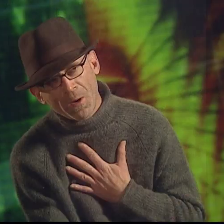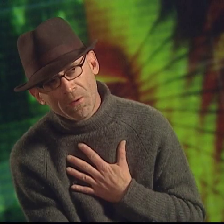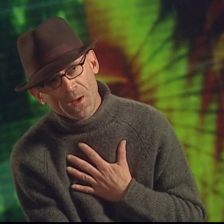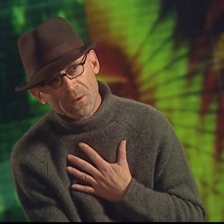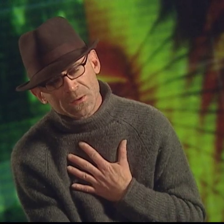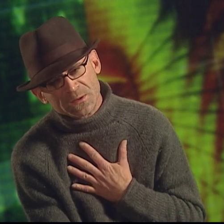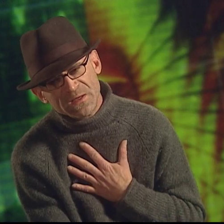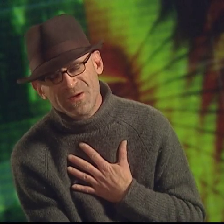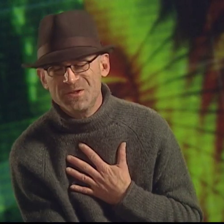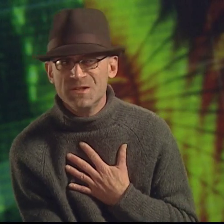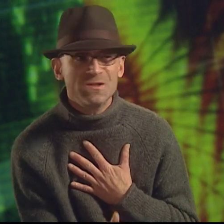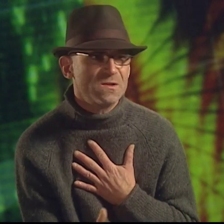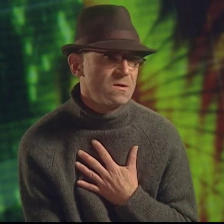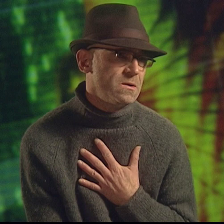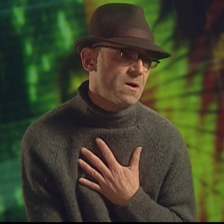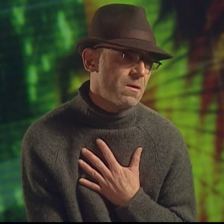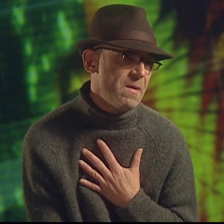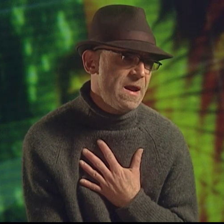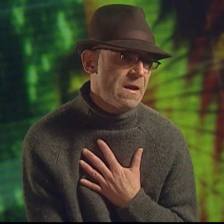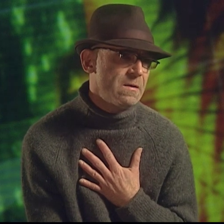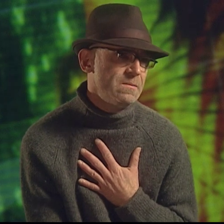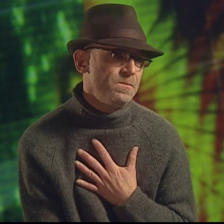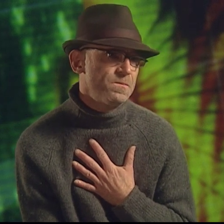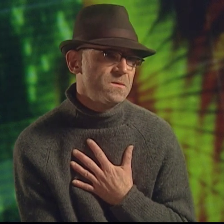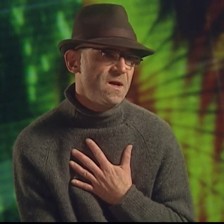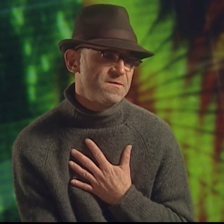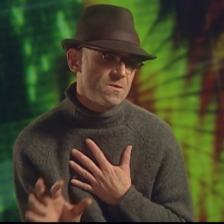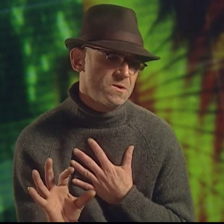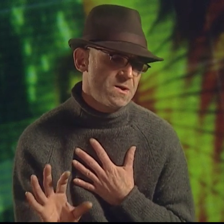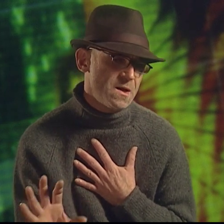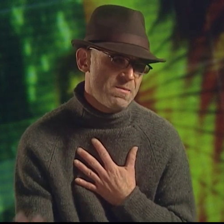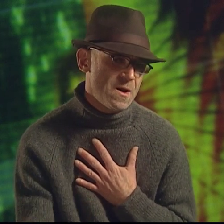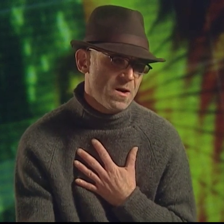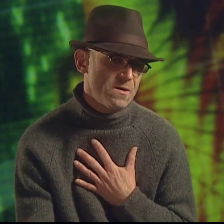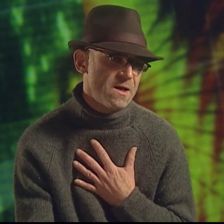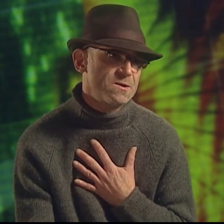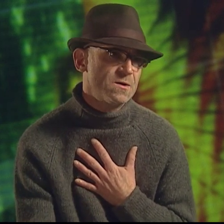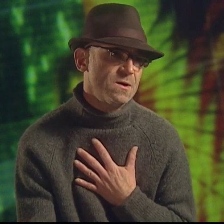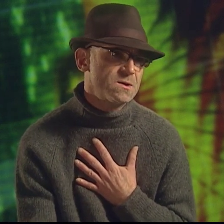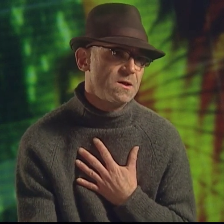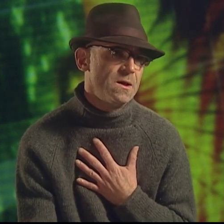or even as just a young man, to have someone take my art that seriously,